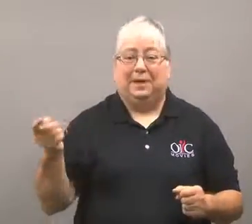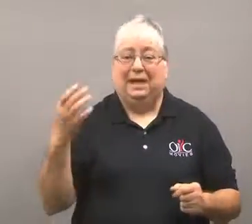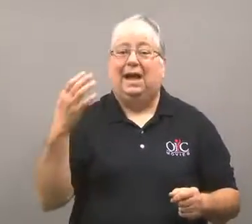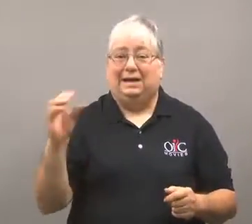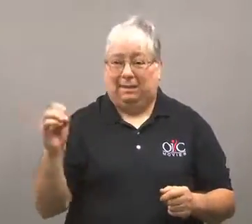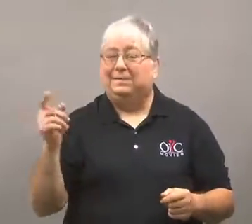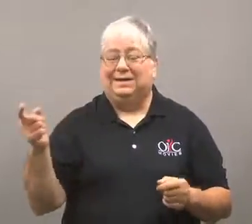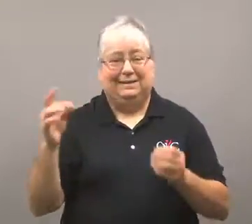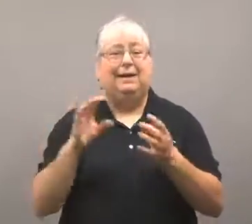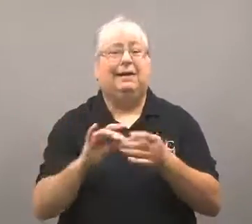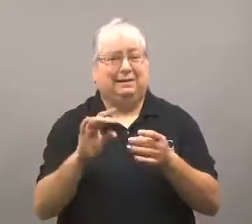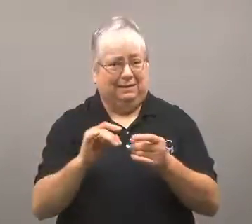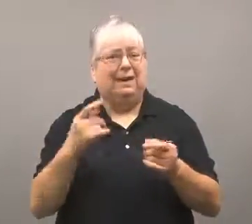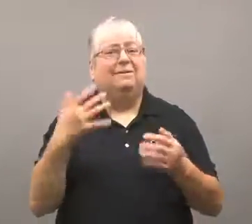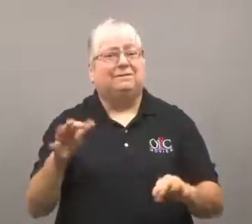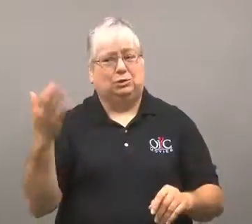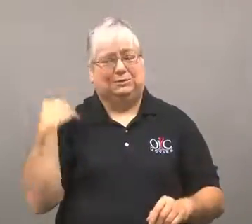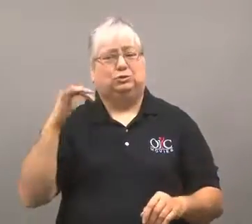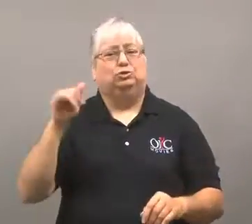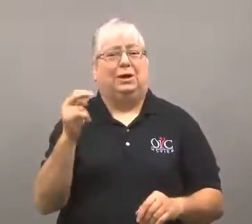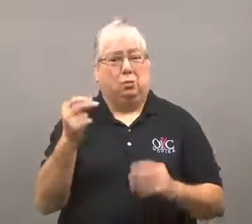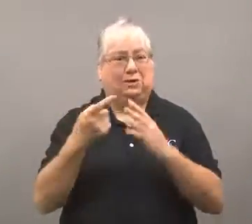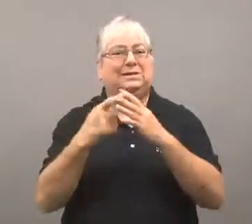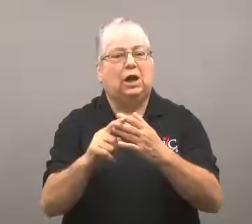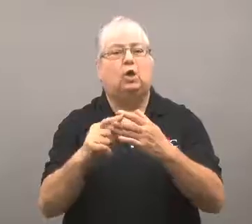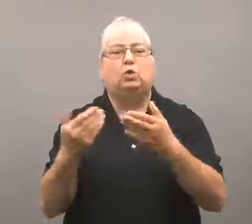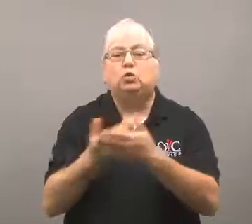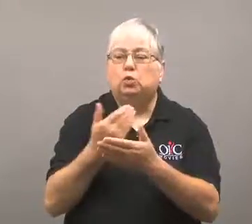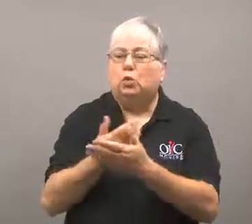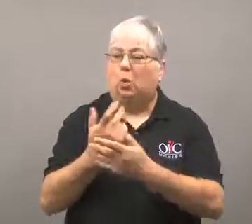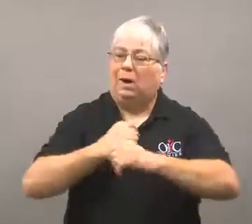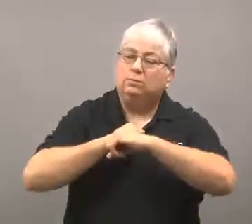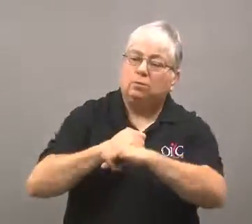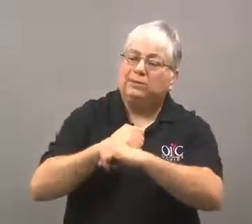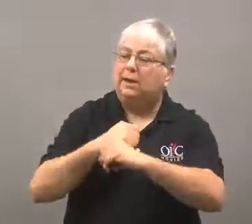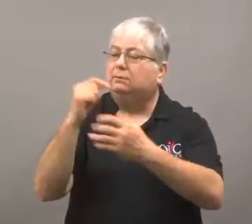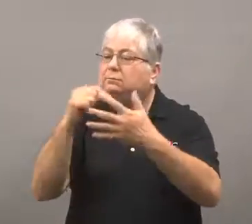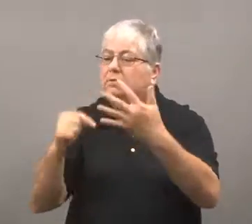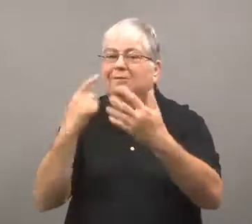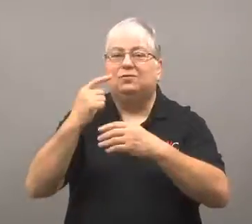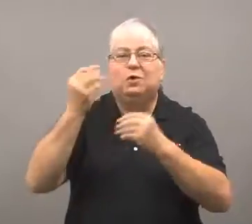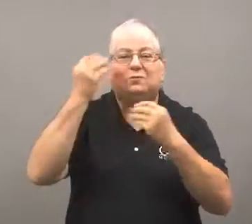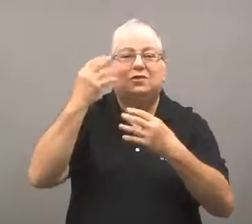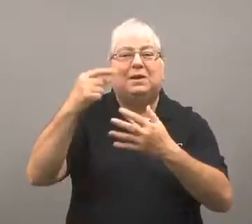The company said it had started implementing new defensive measures in January.